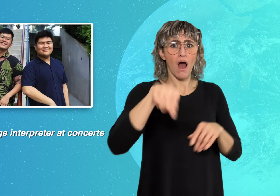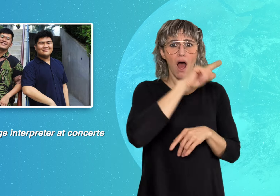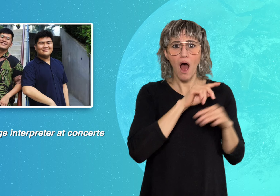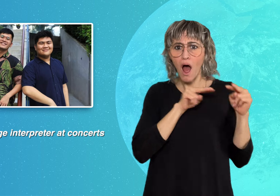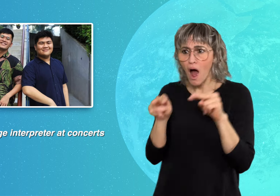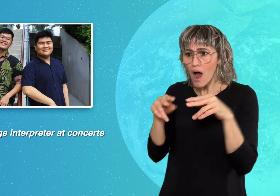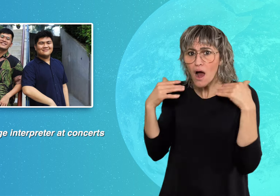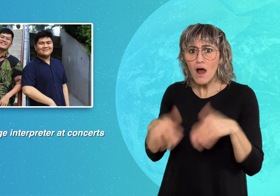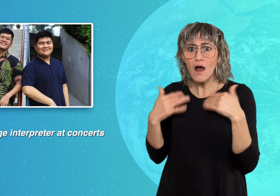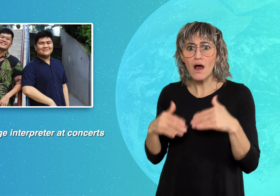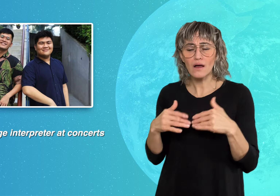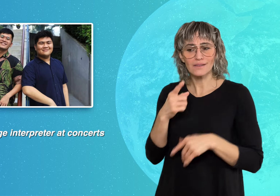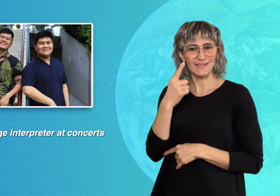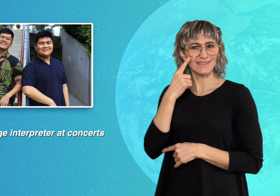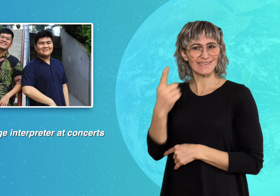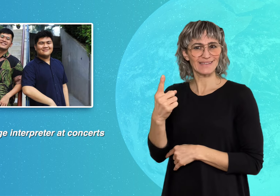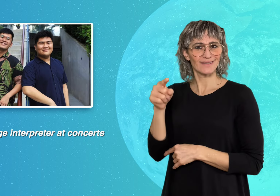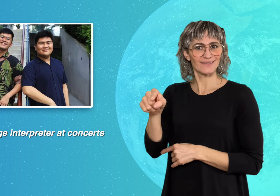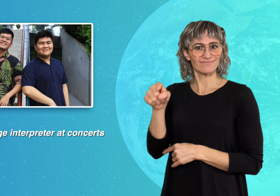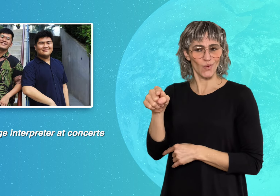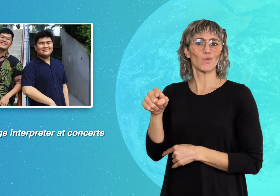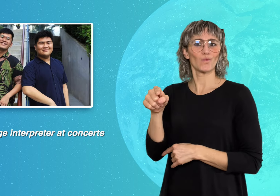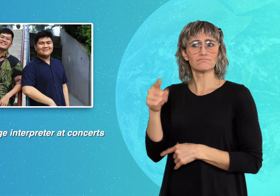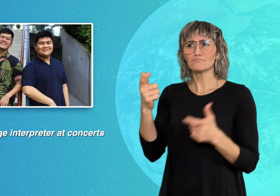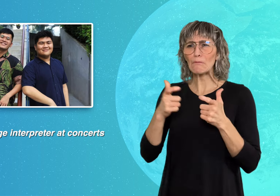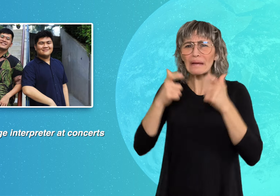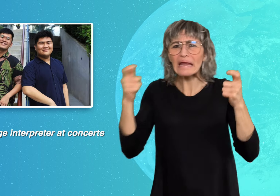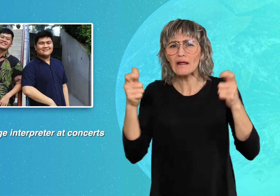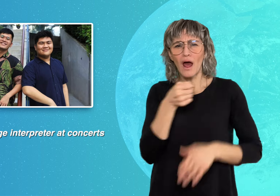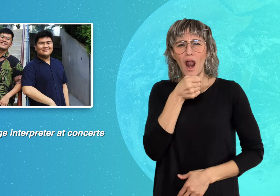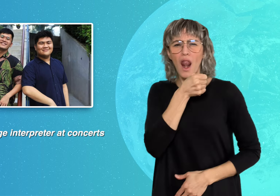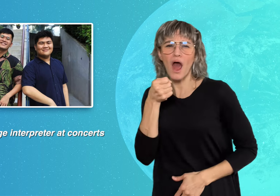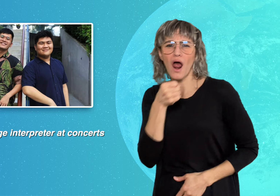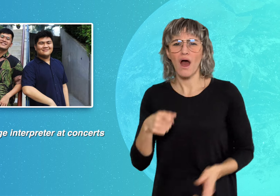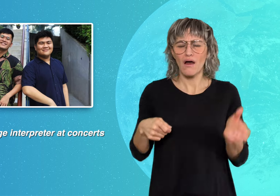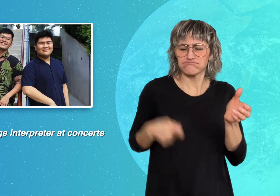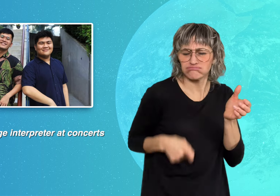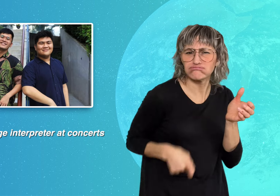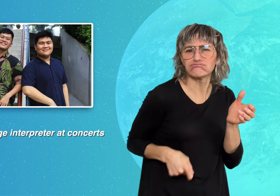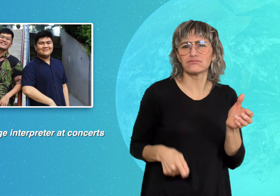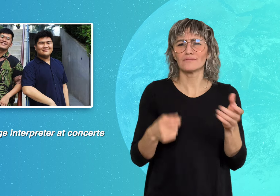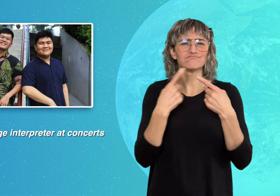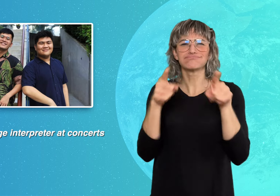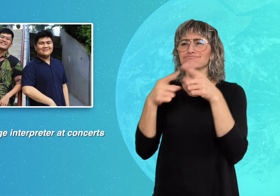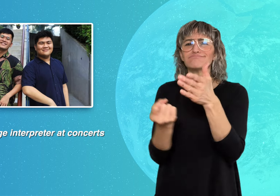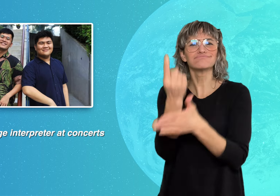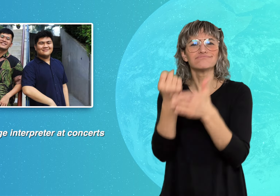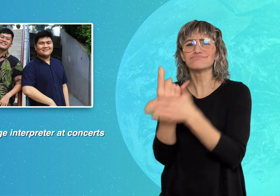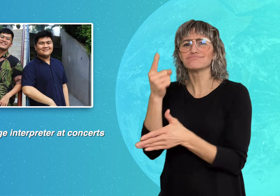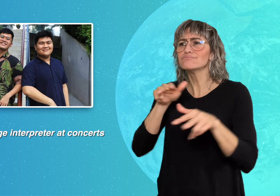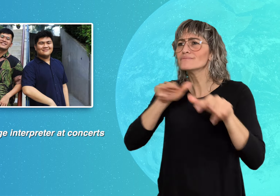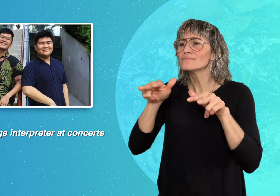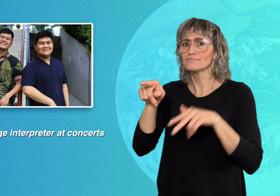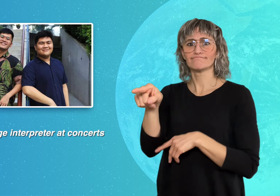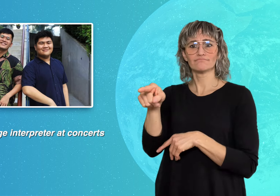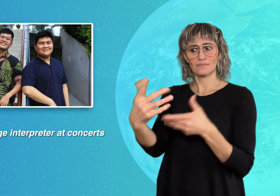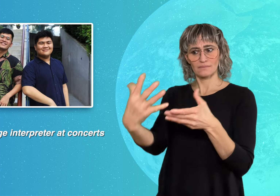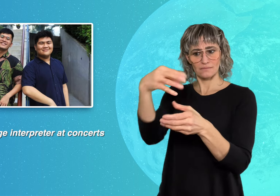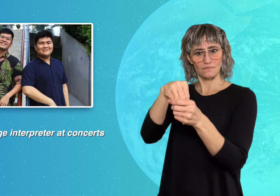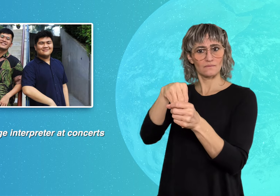the importance of inclusivity at large-scale events. Chris Martin,